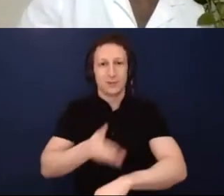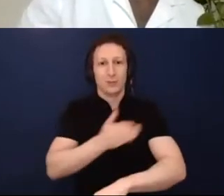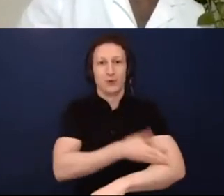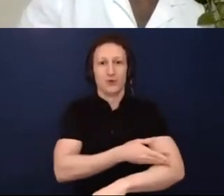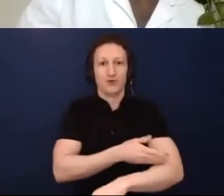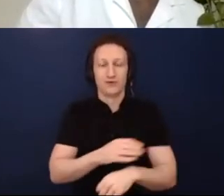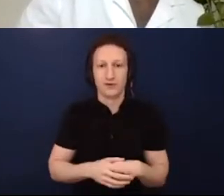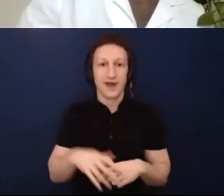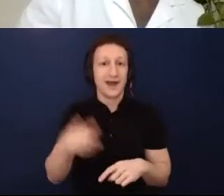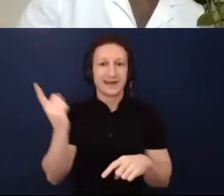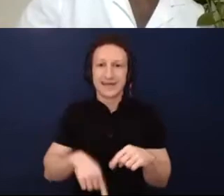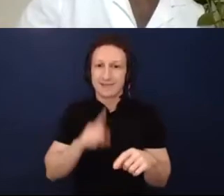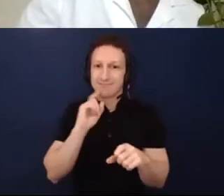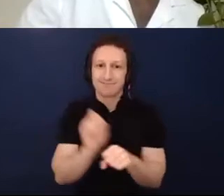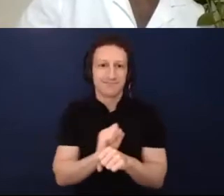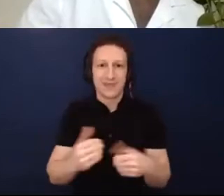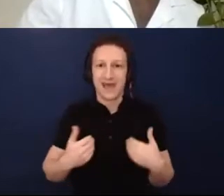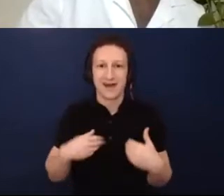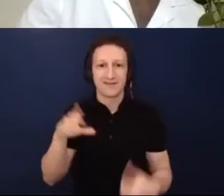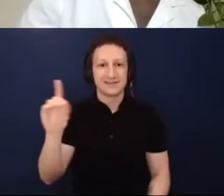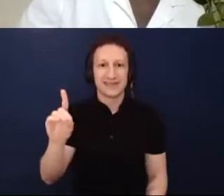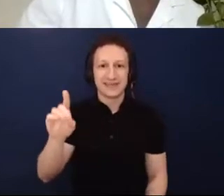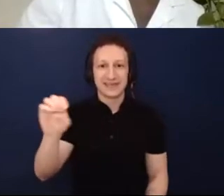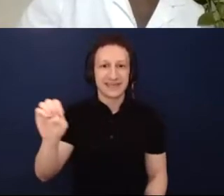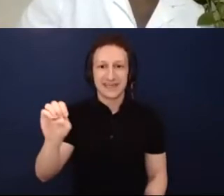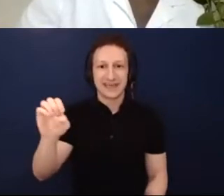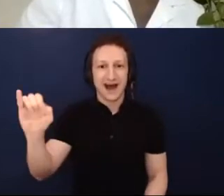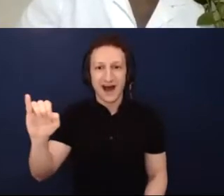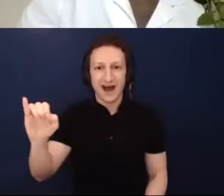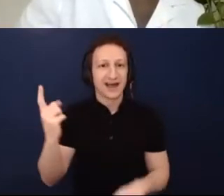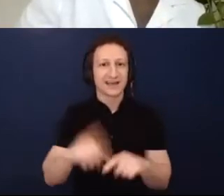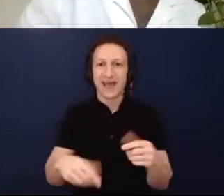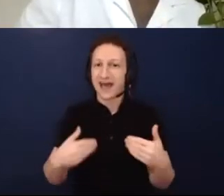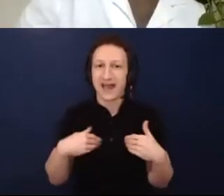and inclusion, and accessibility in institutions. So I know it's hard to hear,